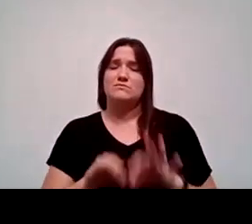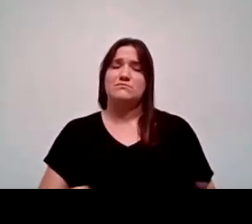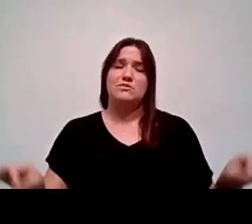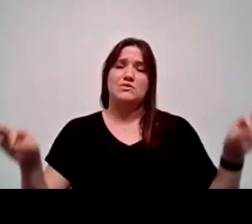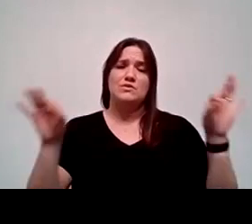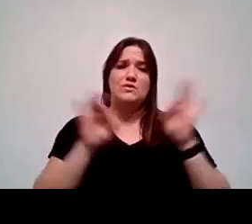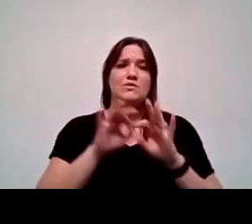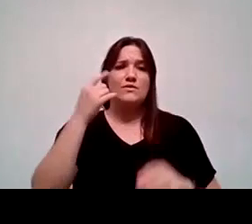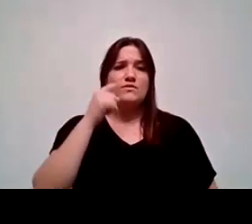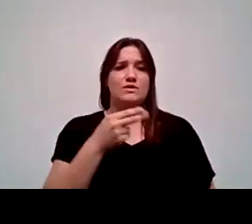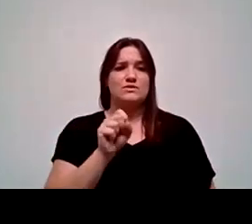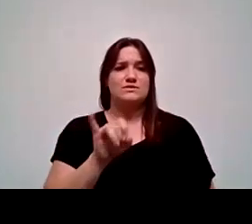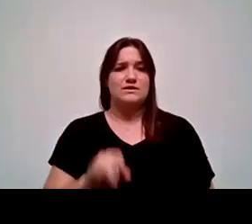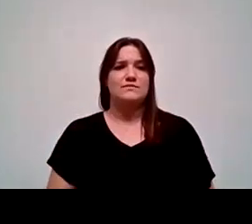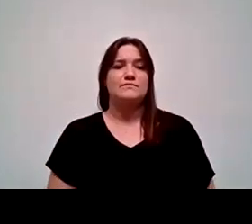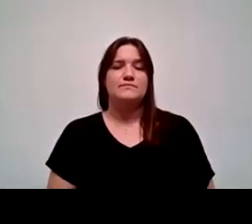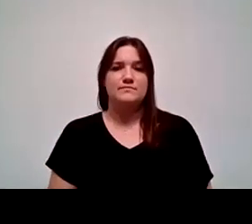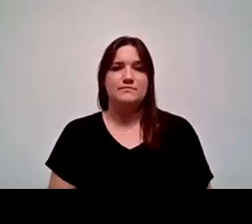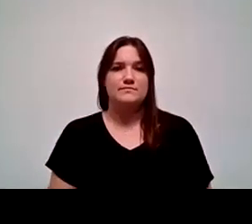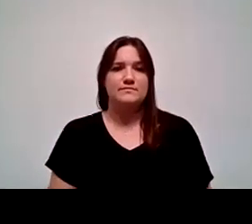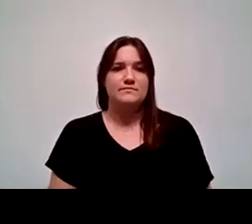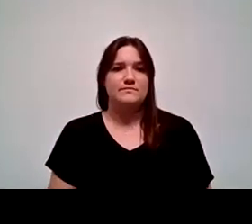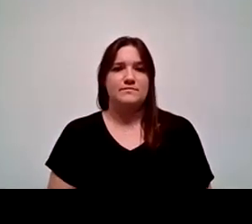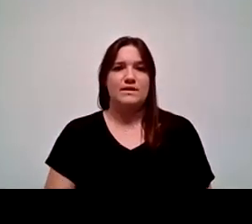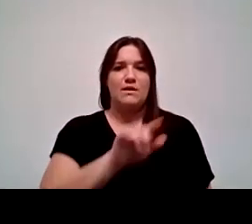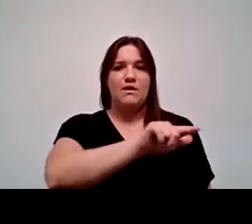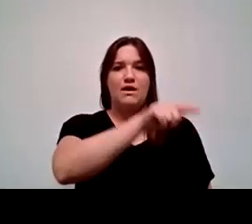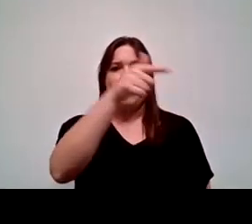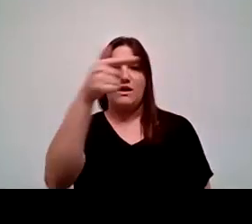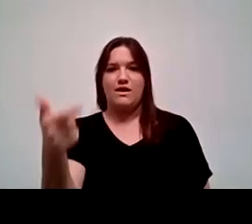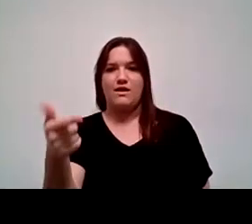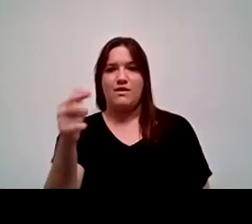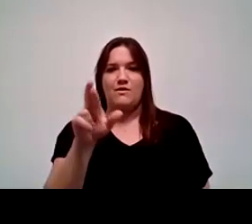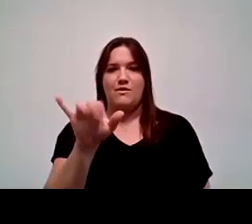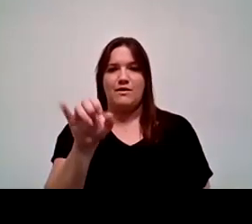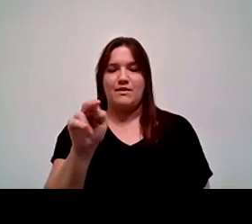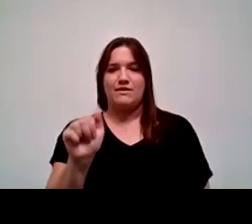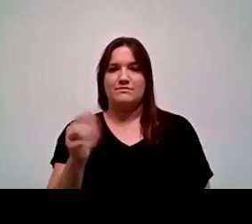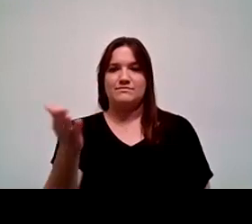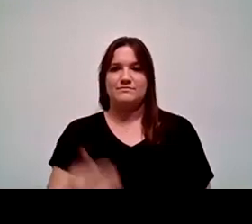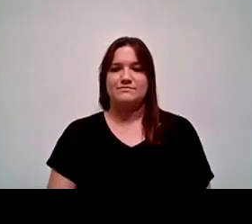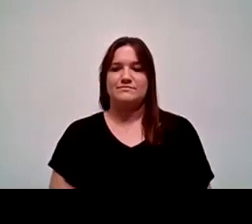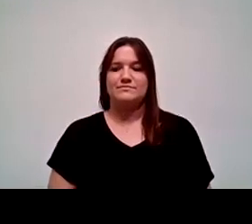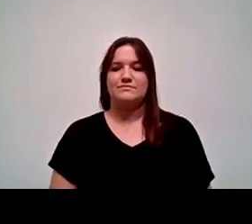Now I’ll pass it on to Dr. Reyna. Thank you, Dr. Pimentel.